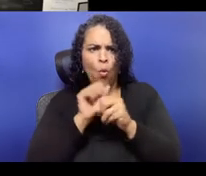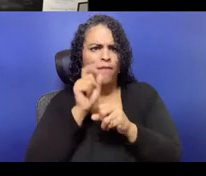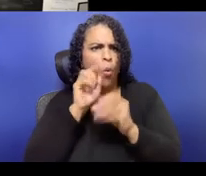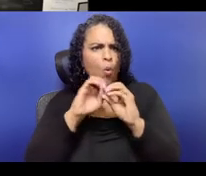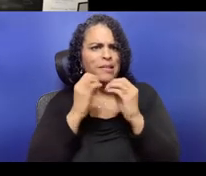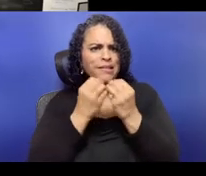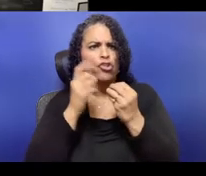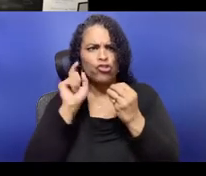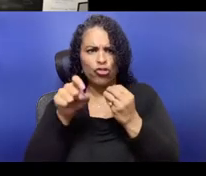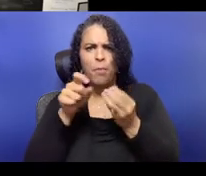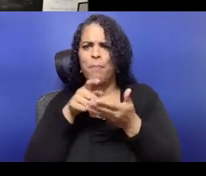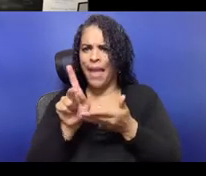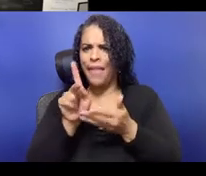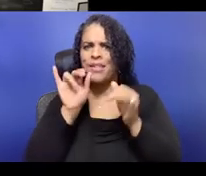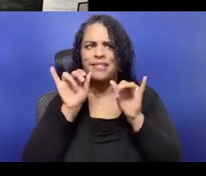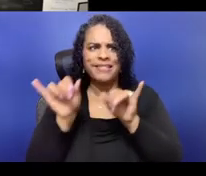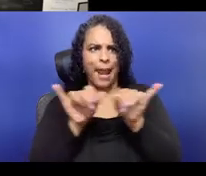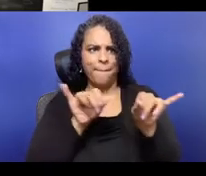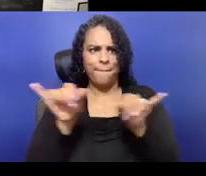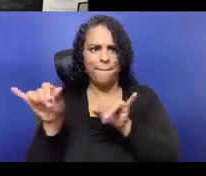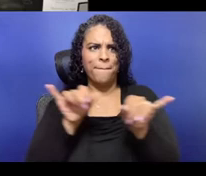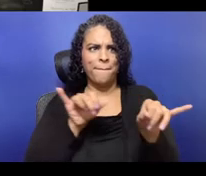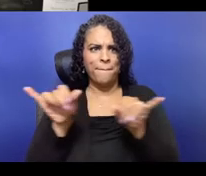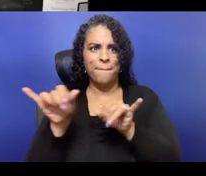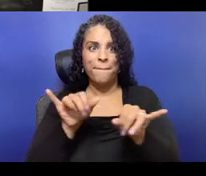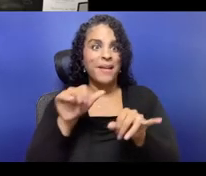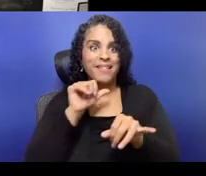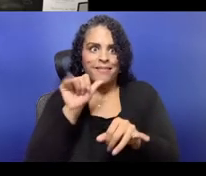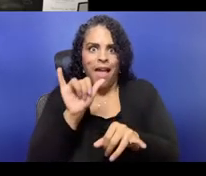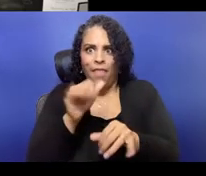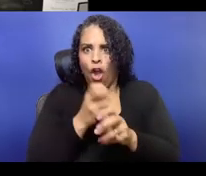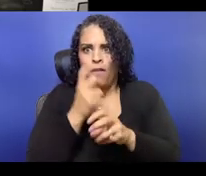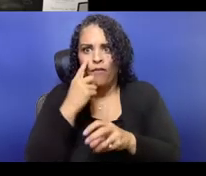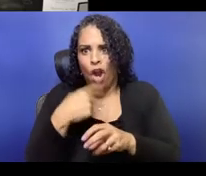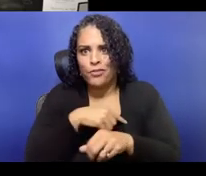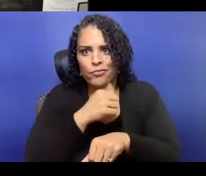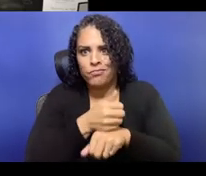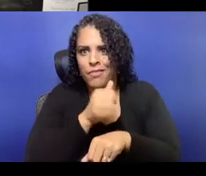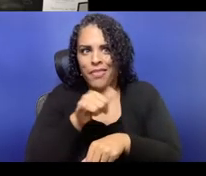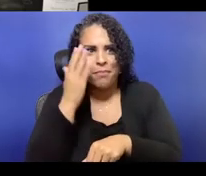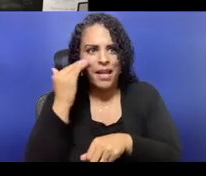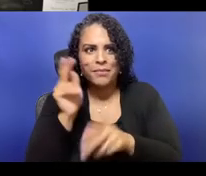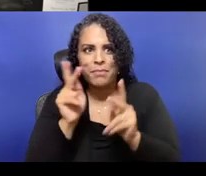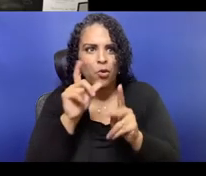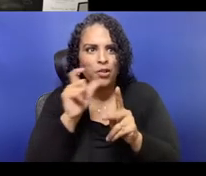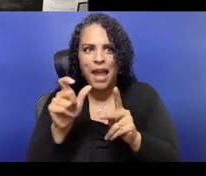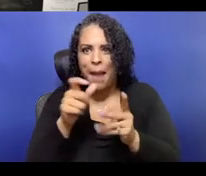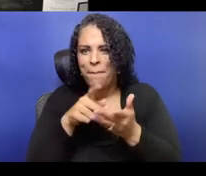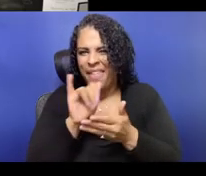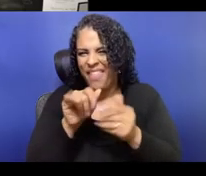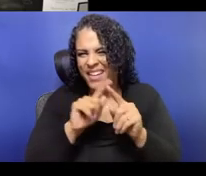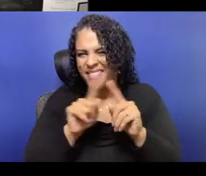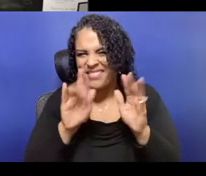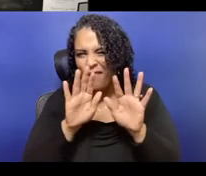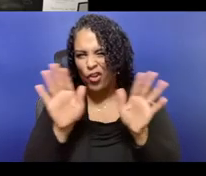all of that should extend to the financial relationships that we have and the way that money gets spent.